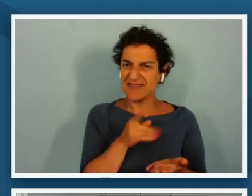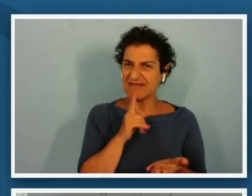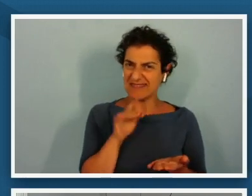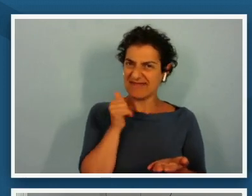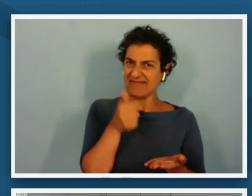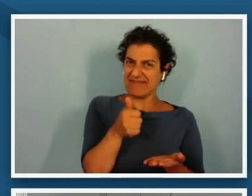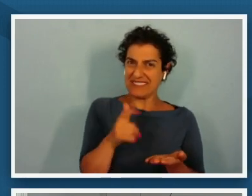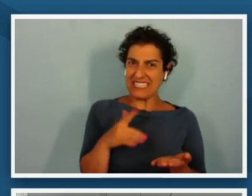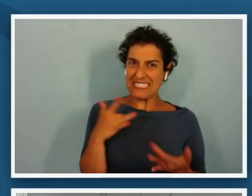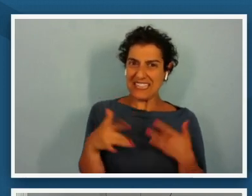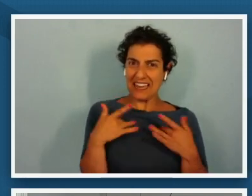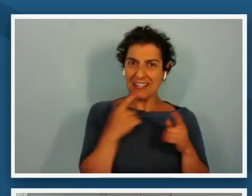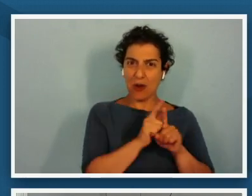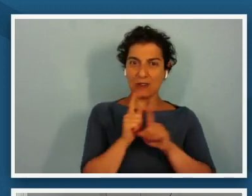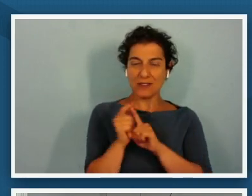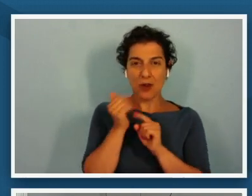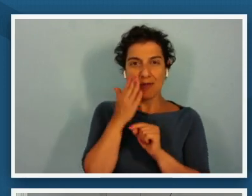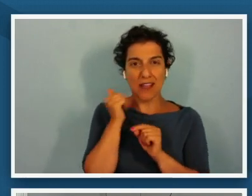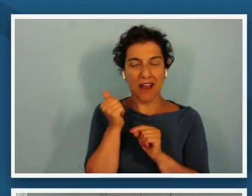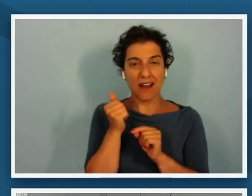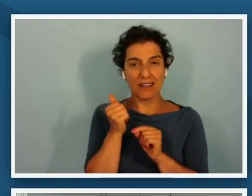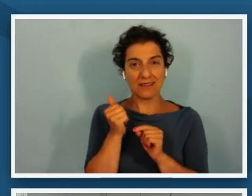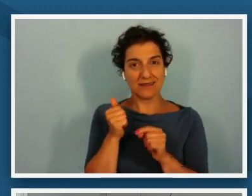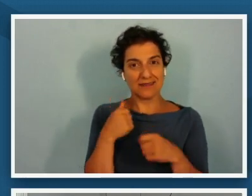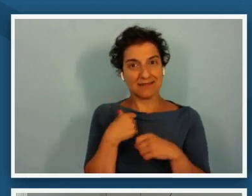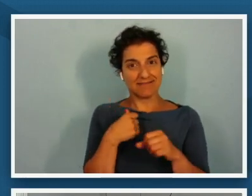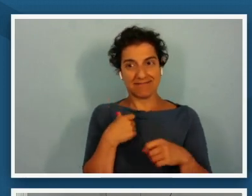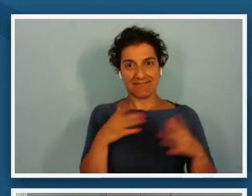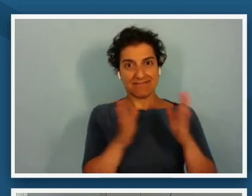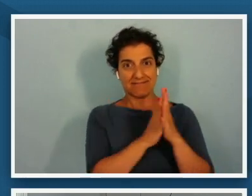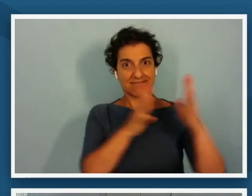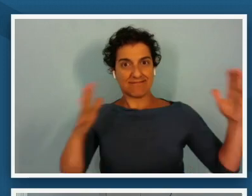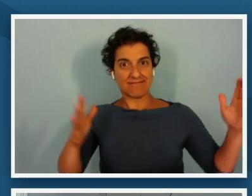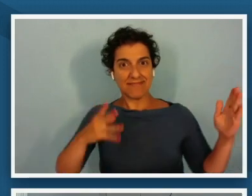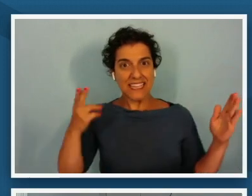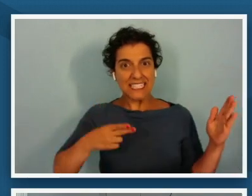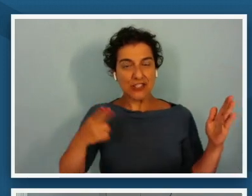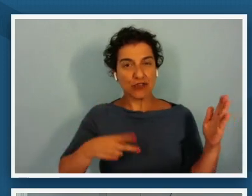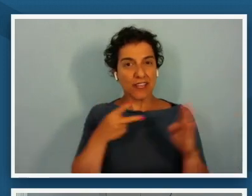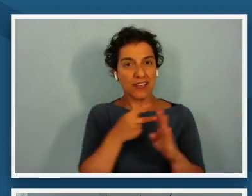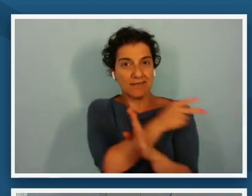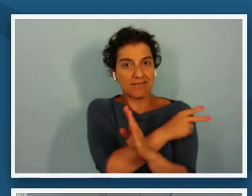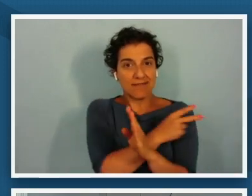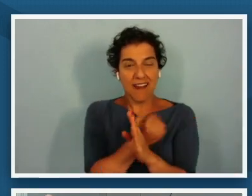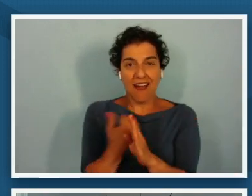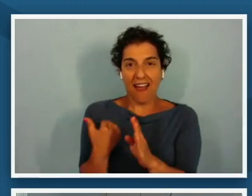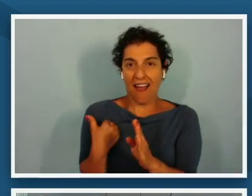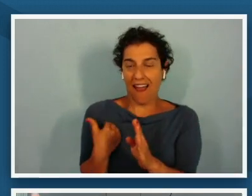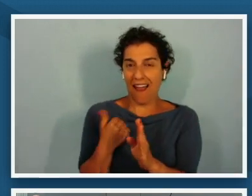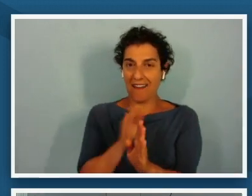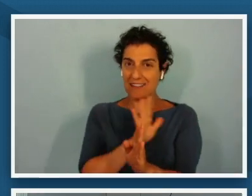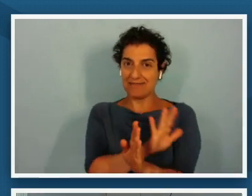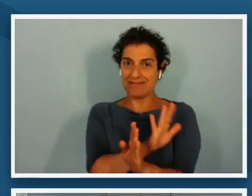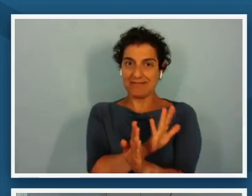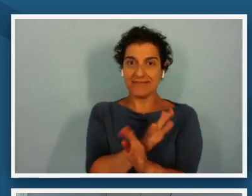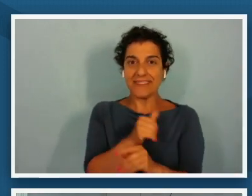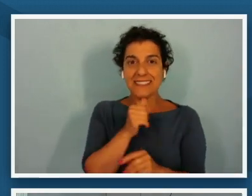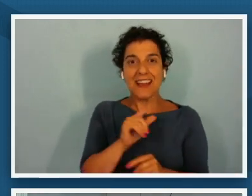then it makes history have um